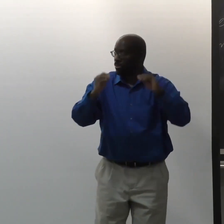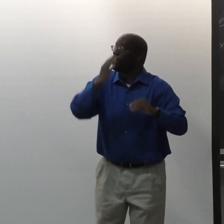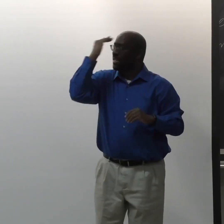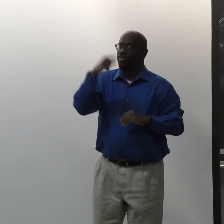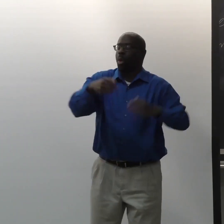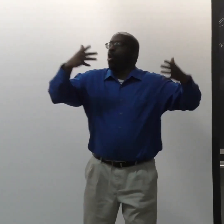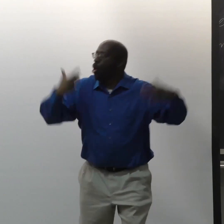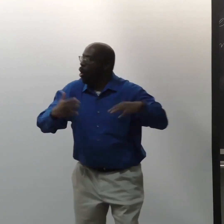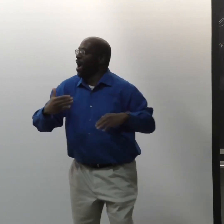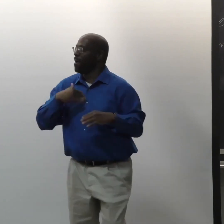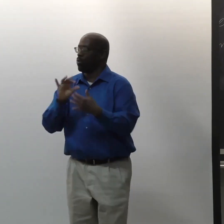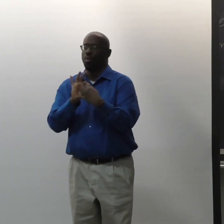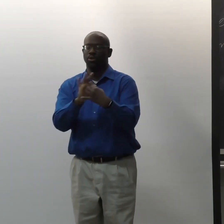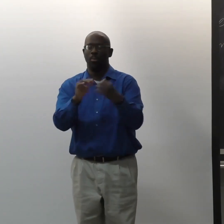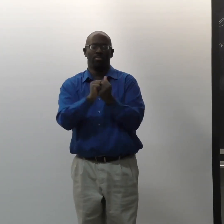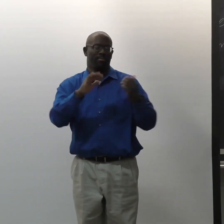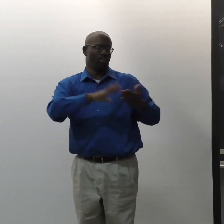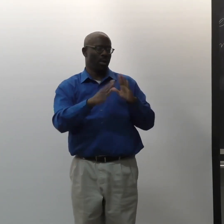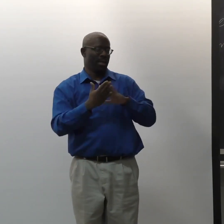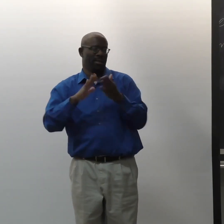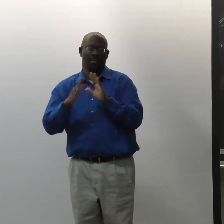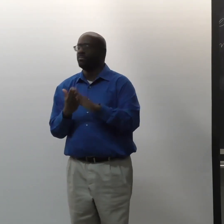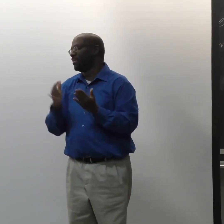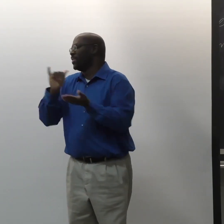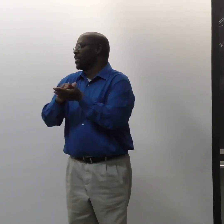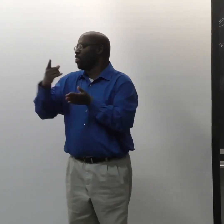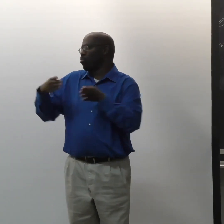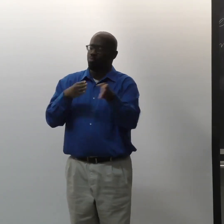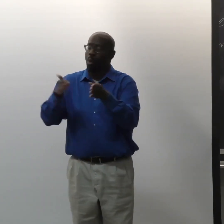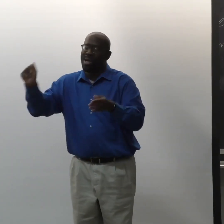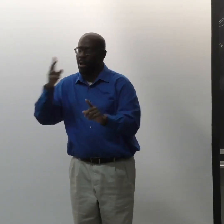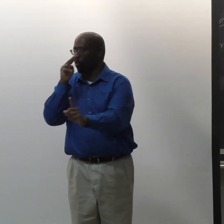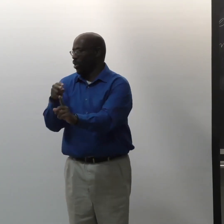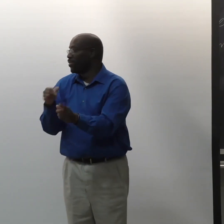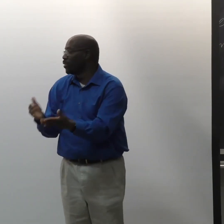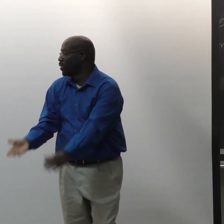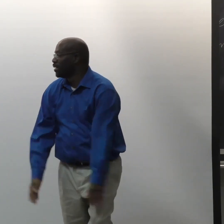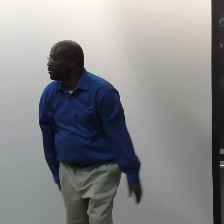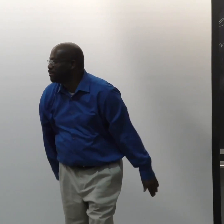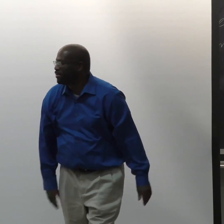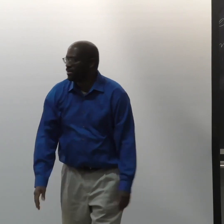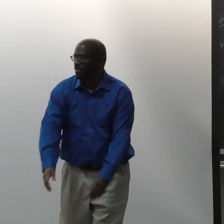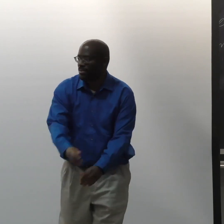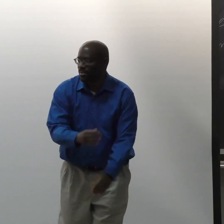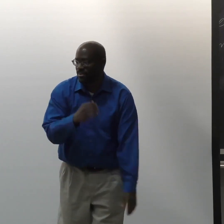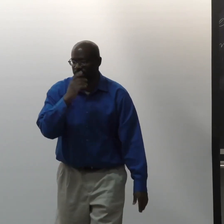and then instruct the greater community because they already have a relationship in the community so that may be an inroad to doing that.